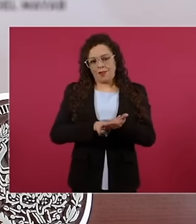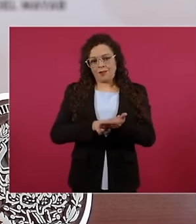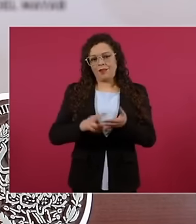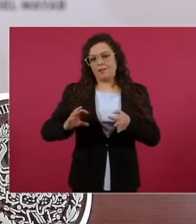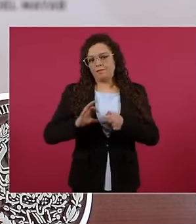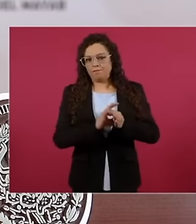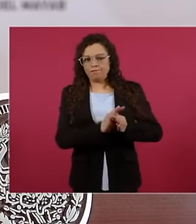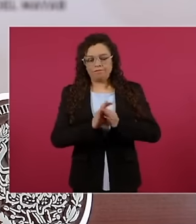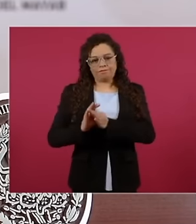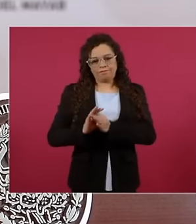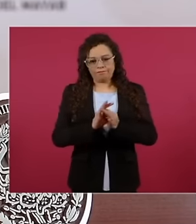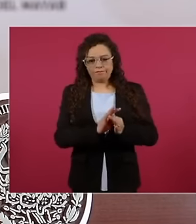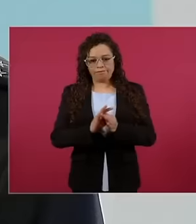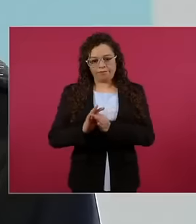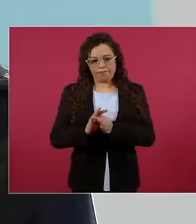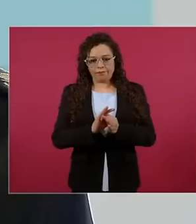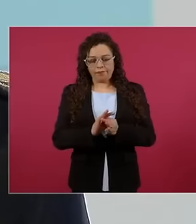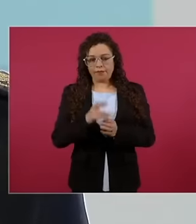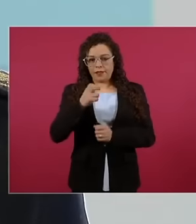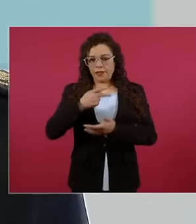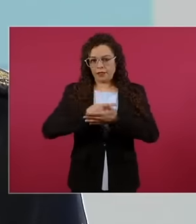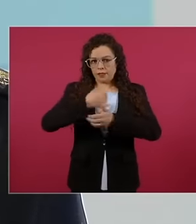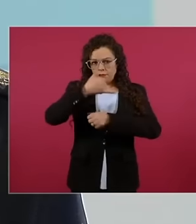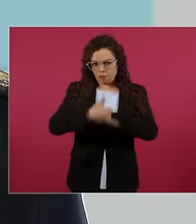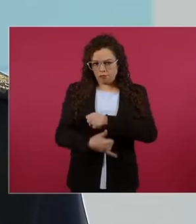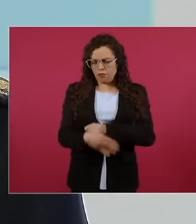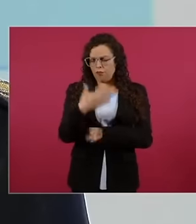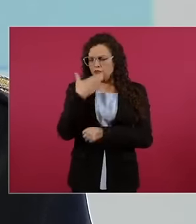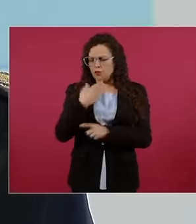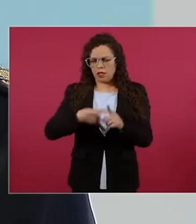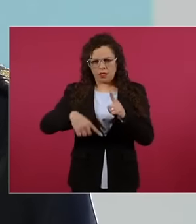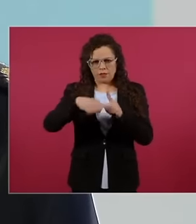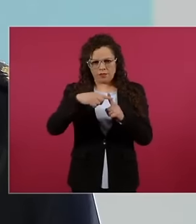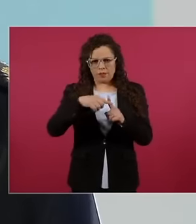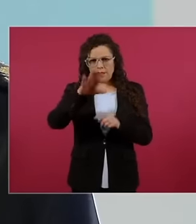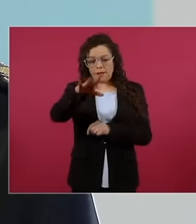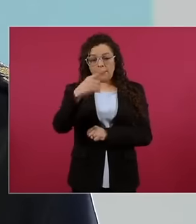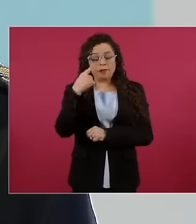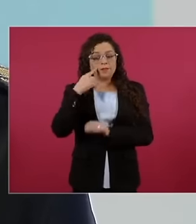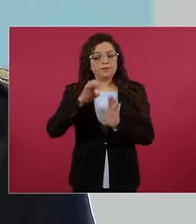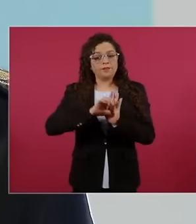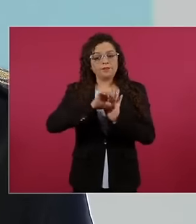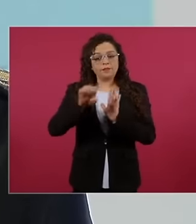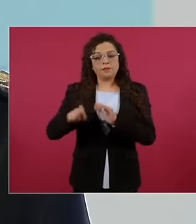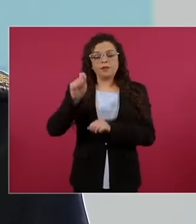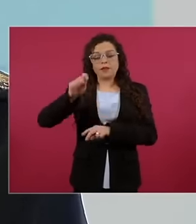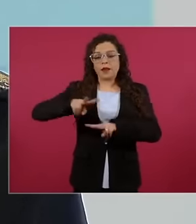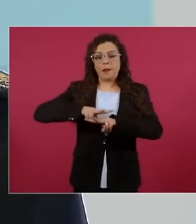profitable project. Just to give an example in the case of the railway, we hope to reach our